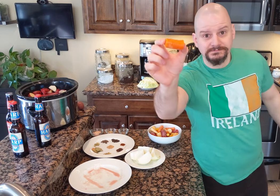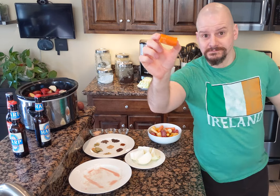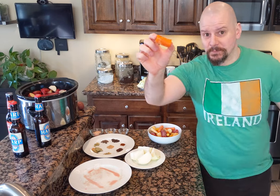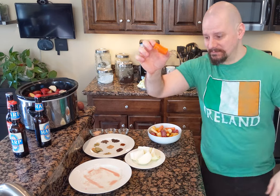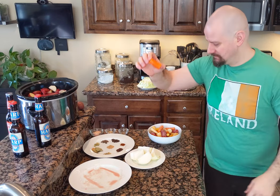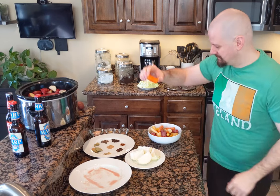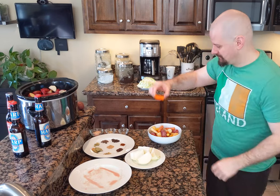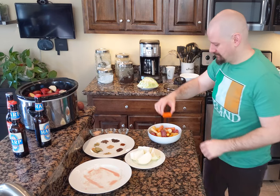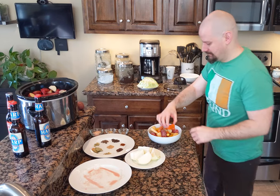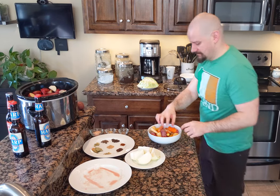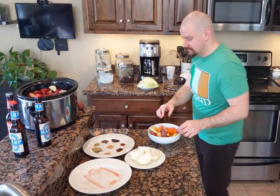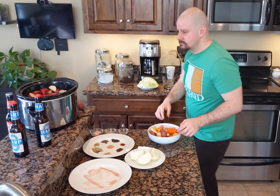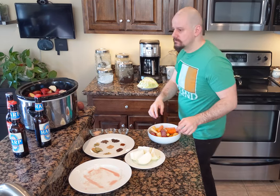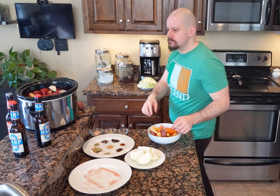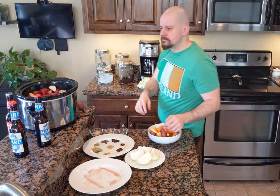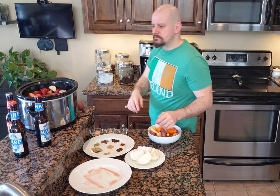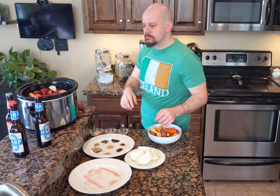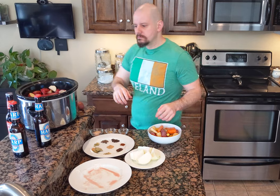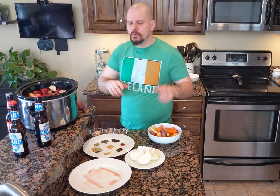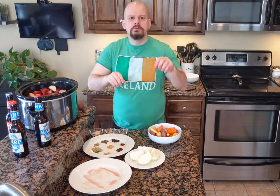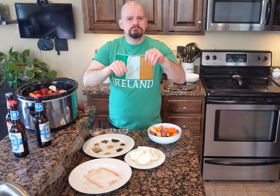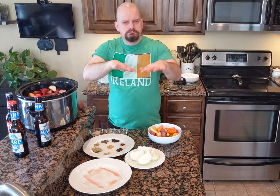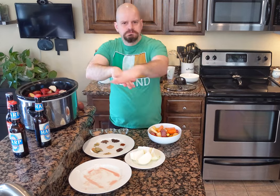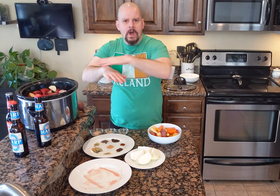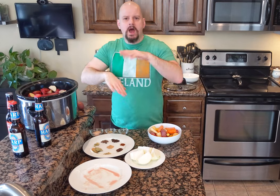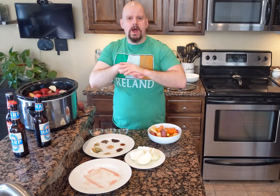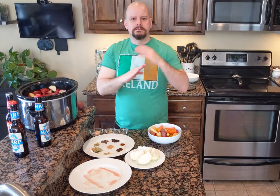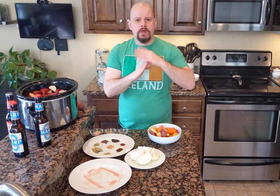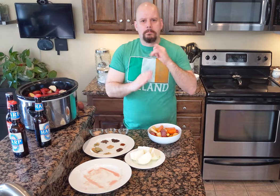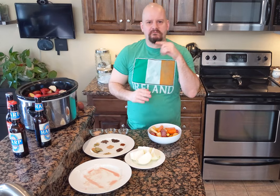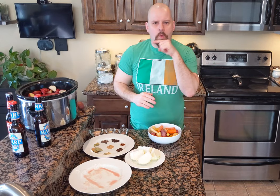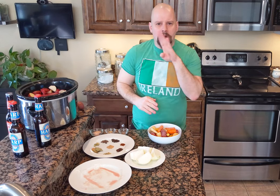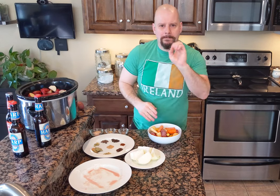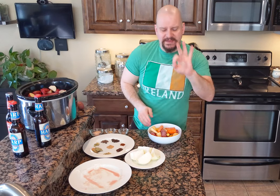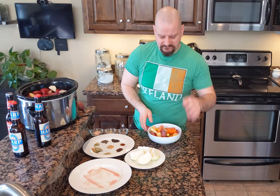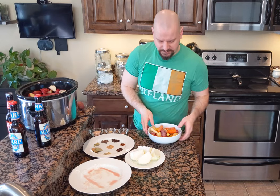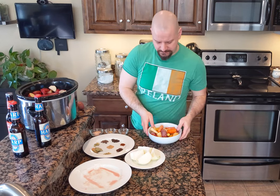Okay. You put them on the top of corned beef.